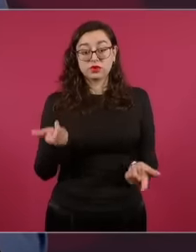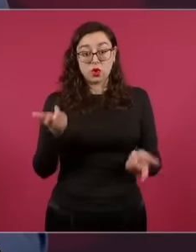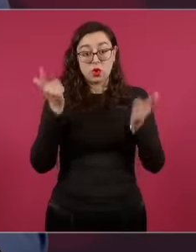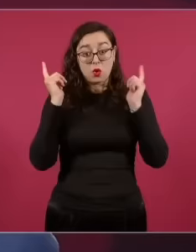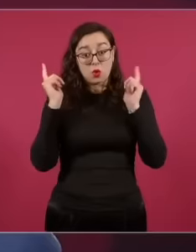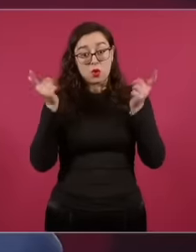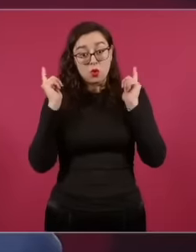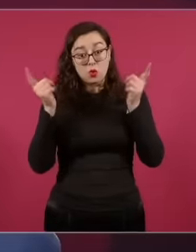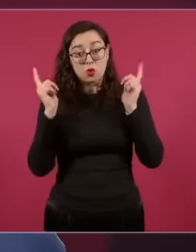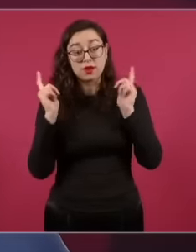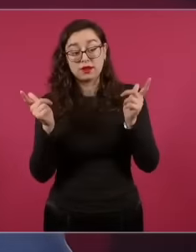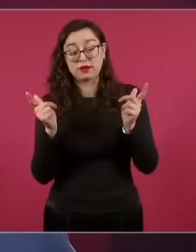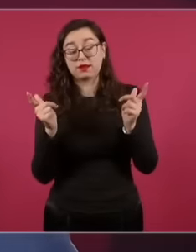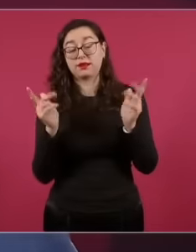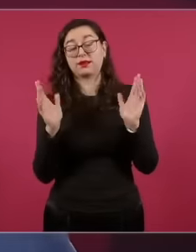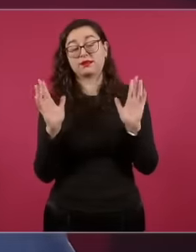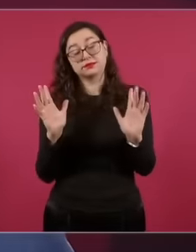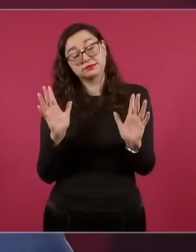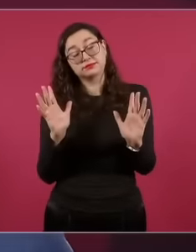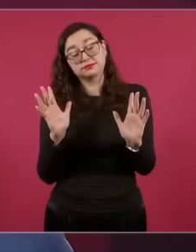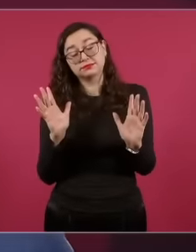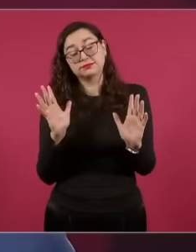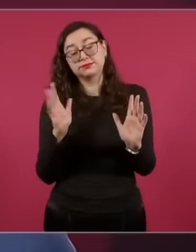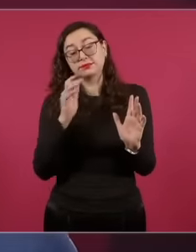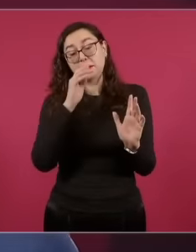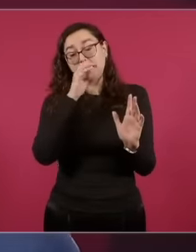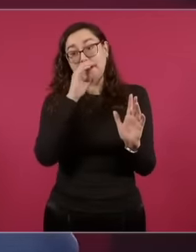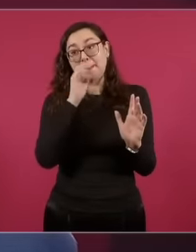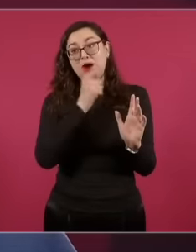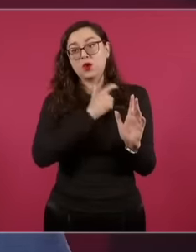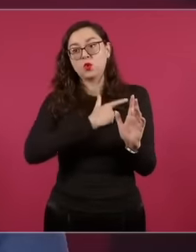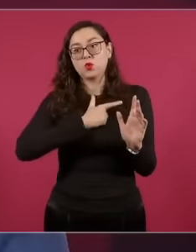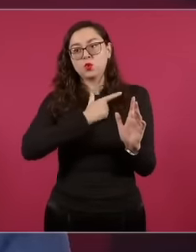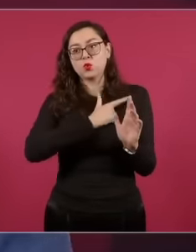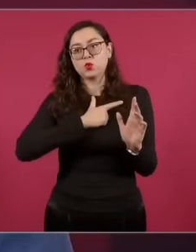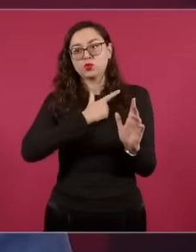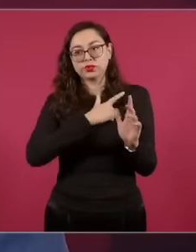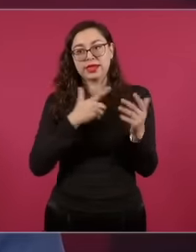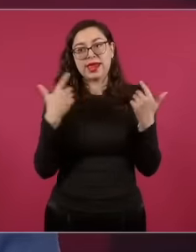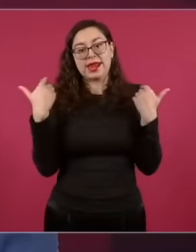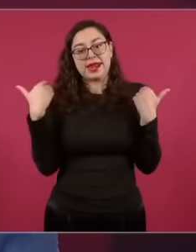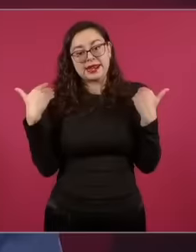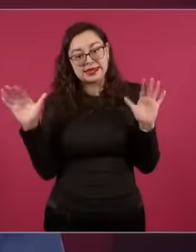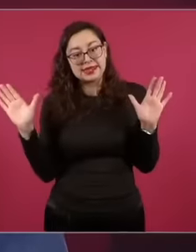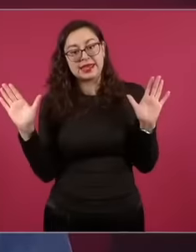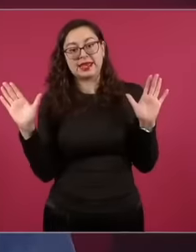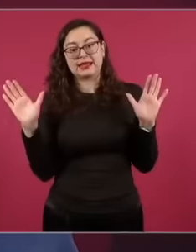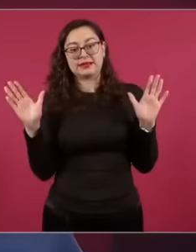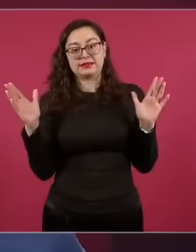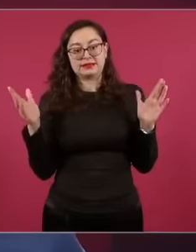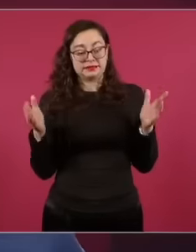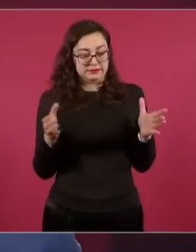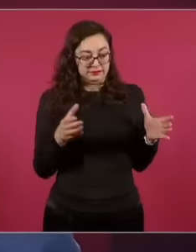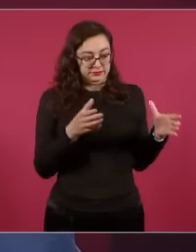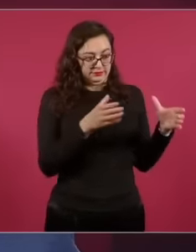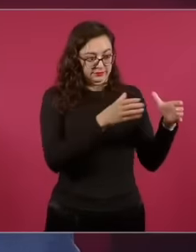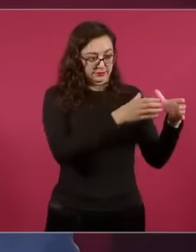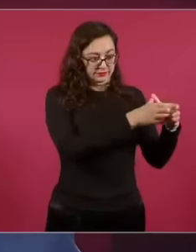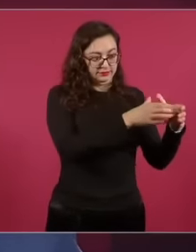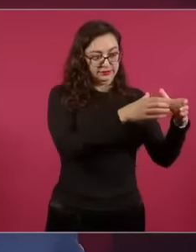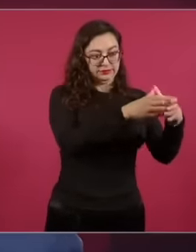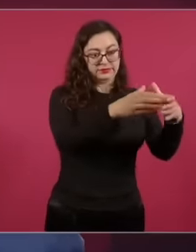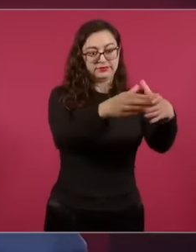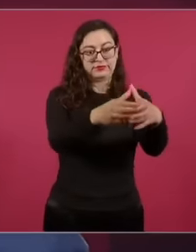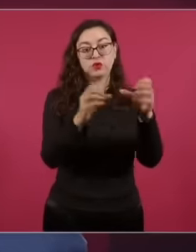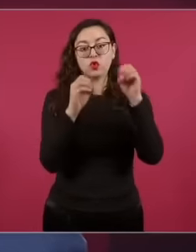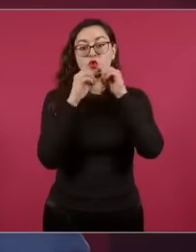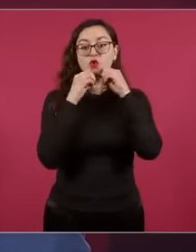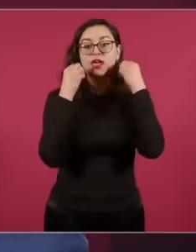who belong to these organizations that are asking that the Constitution be violated